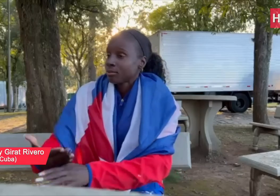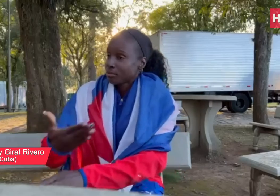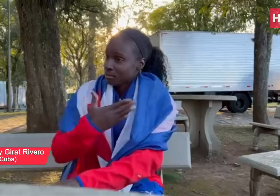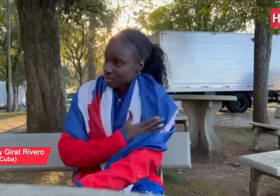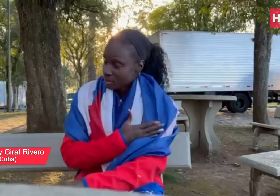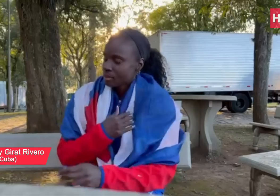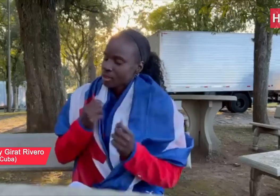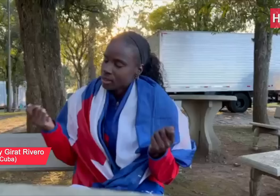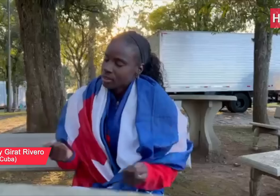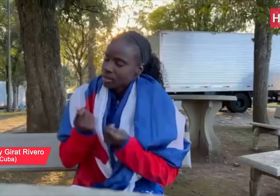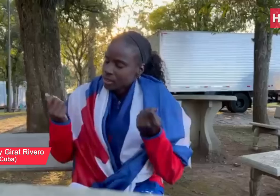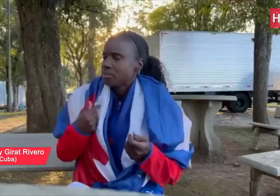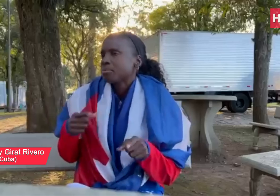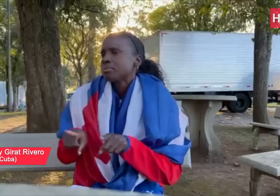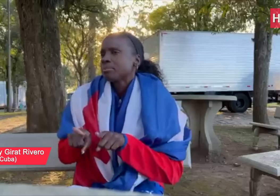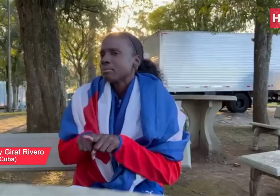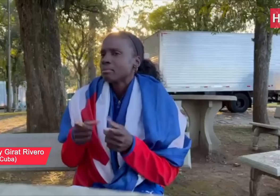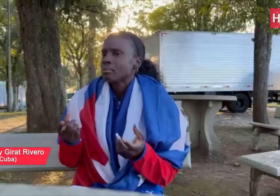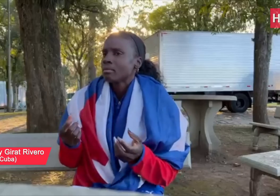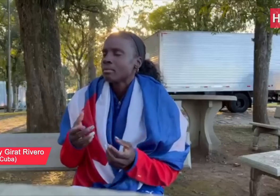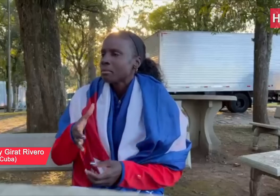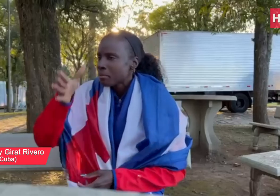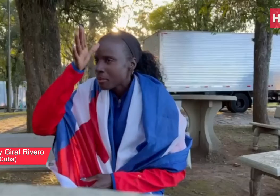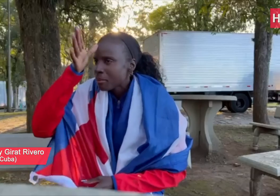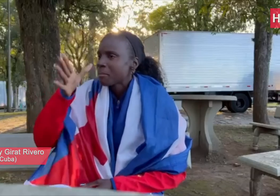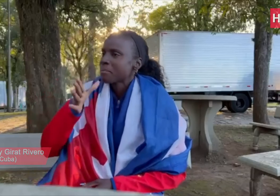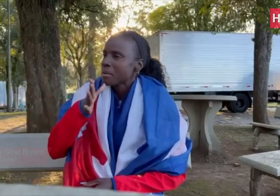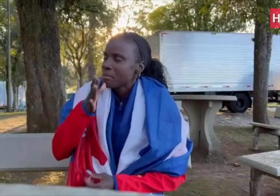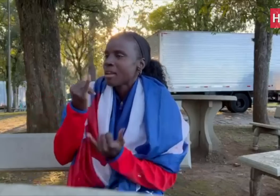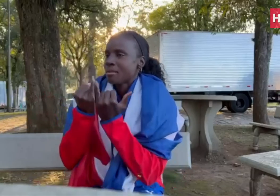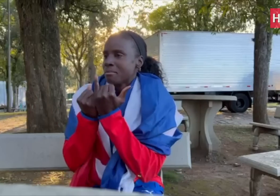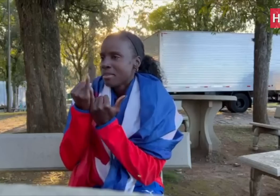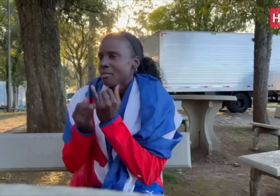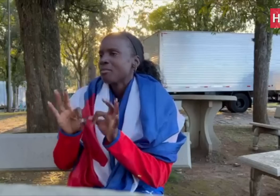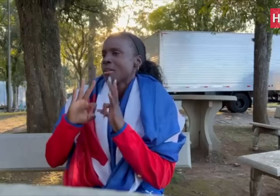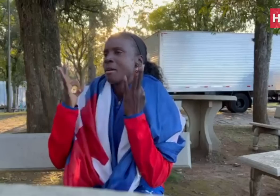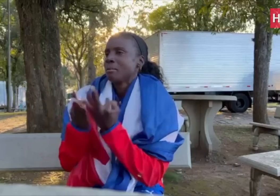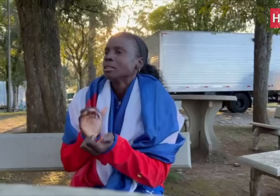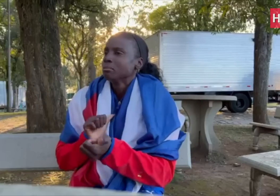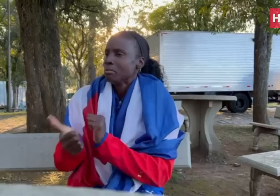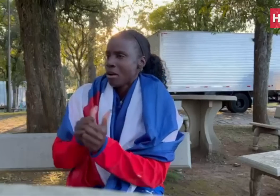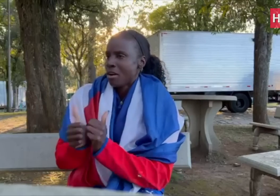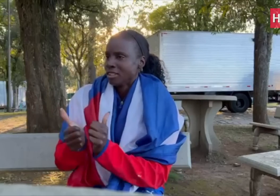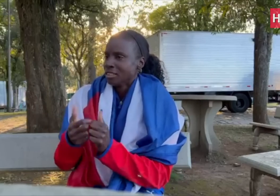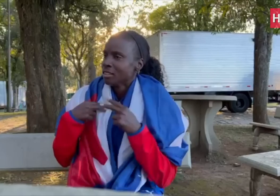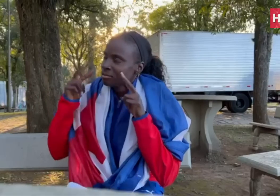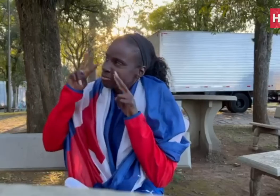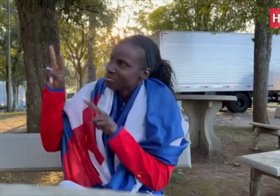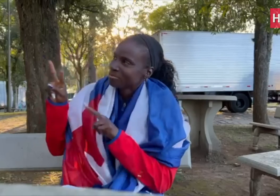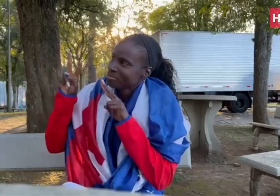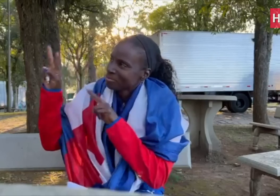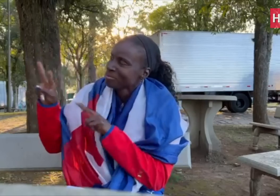Yes, it was in my experience looking up to my family, my parents and siblings, ever since I was a little. I was in hearing school most of my childhood,